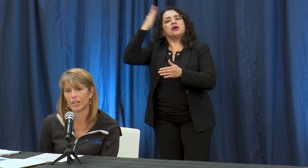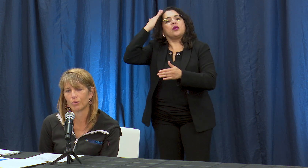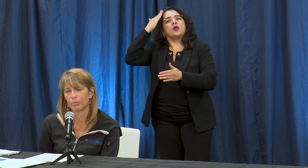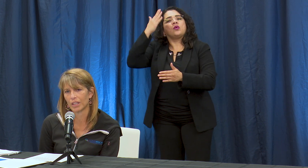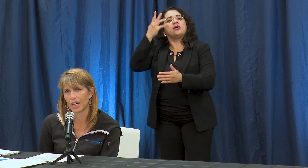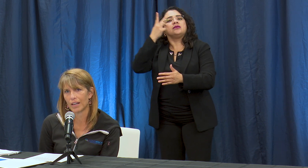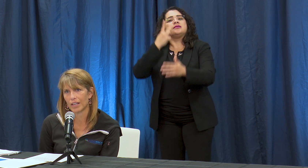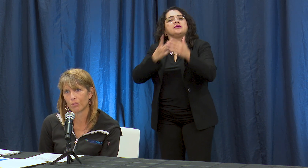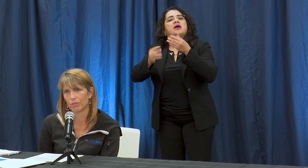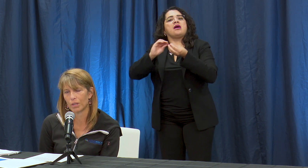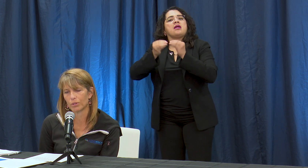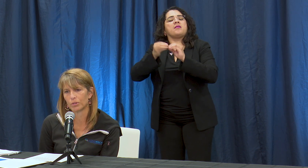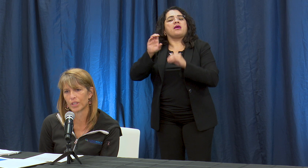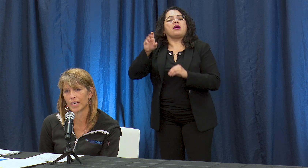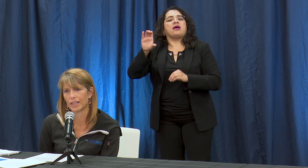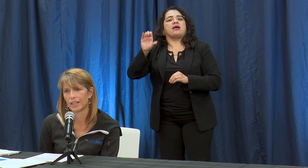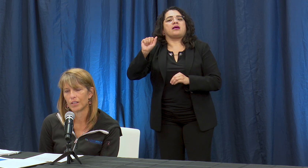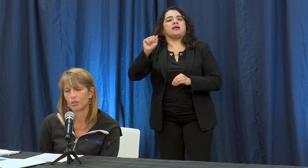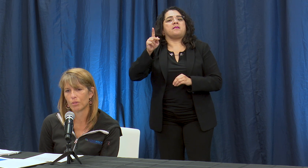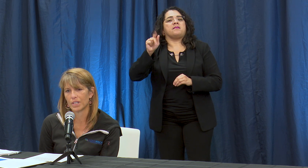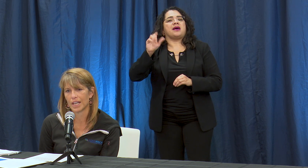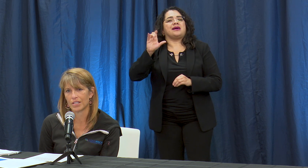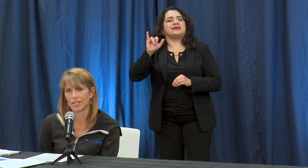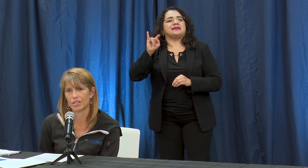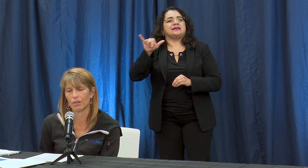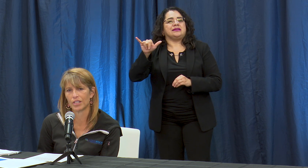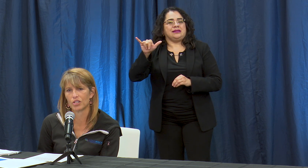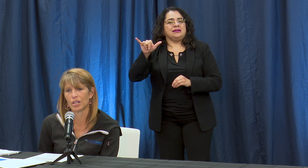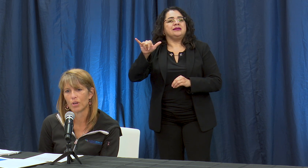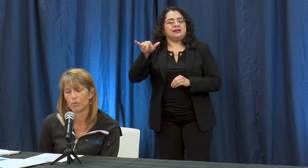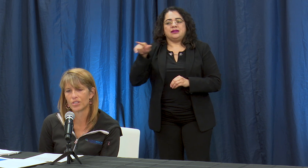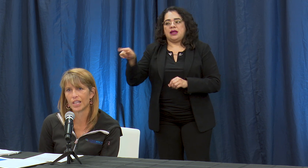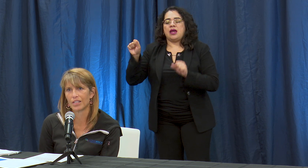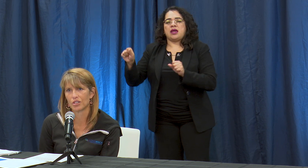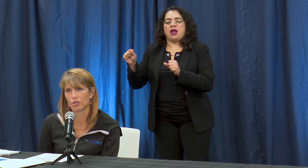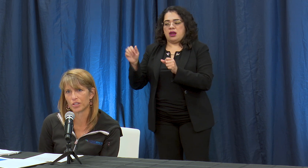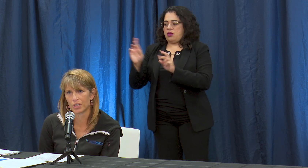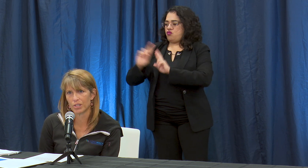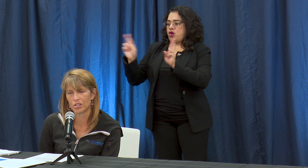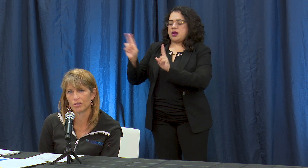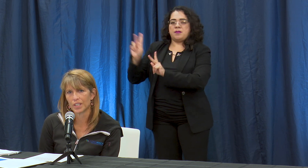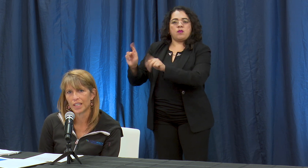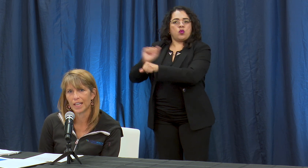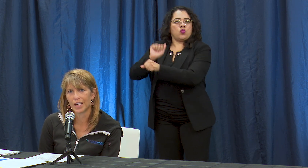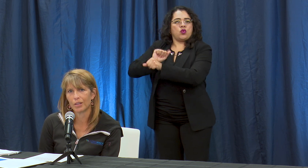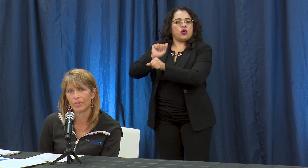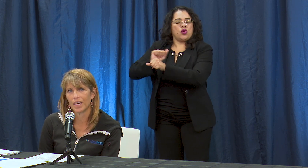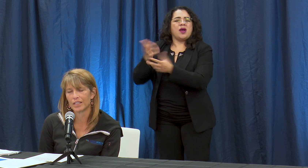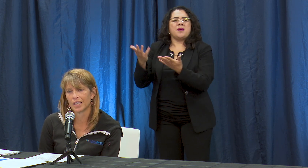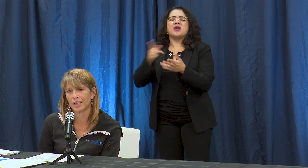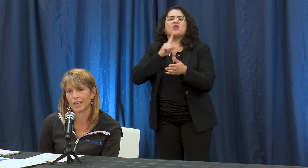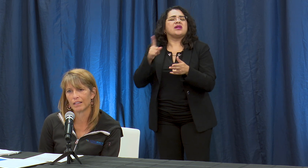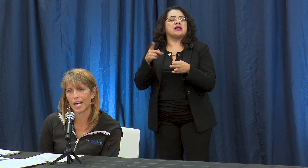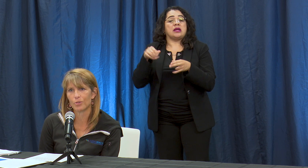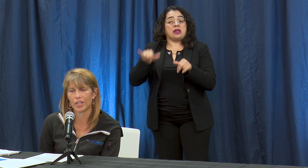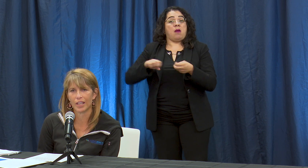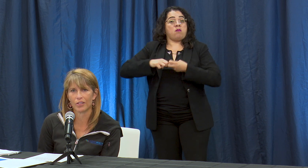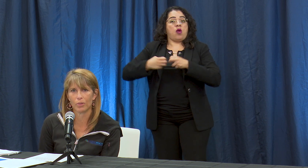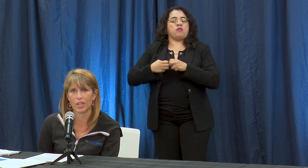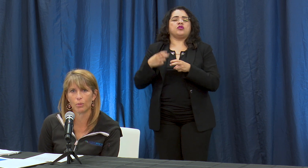we'll be aligning the number of people who can be tested so we see it as a short-term issue. The labs are telling us that within a